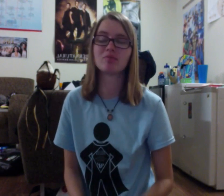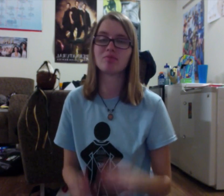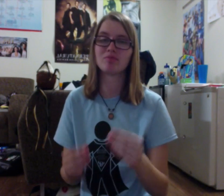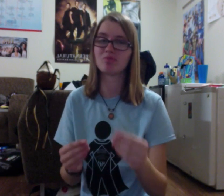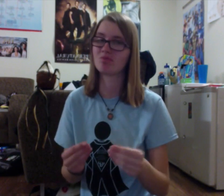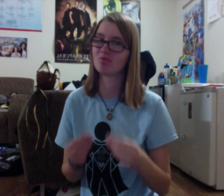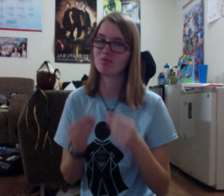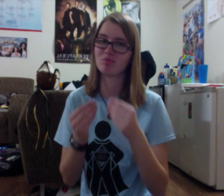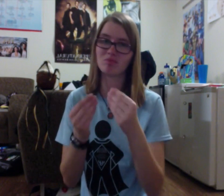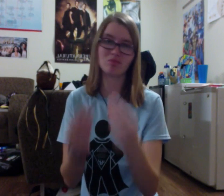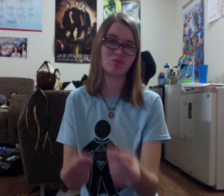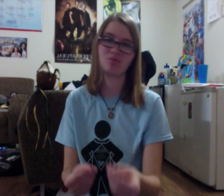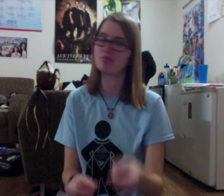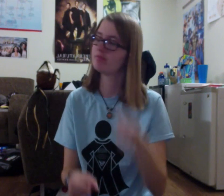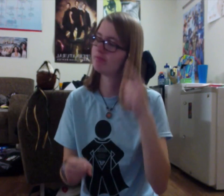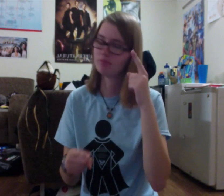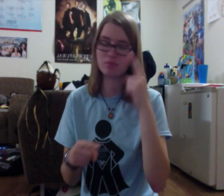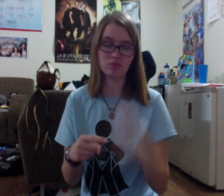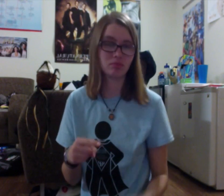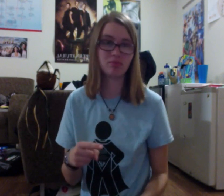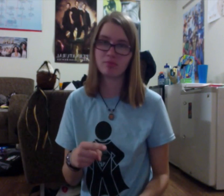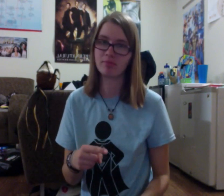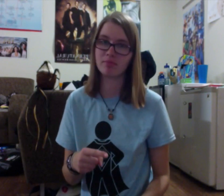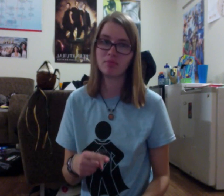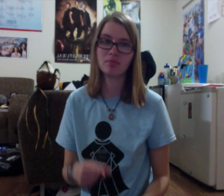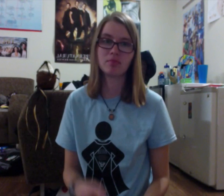and we can't give it to you."